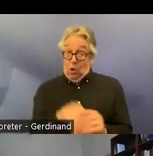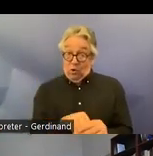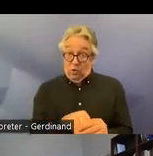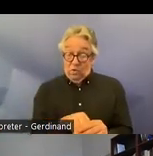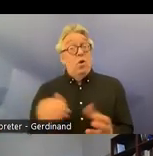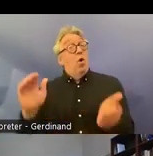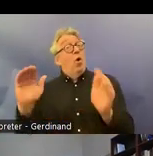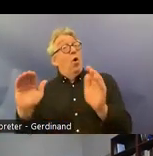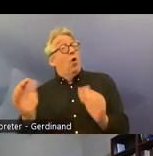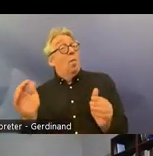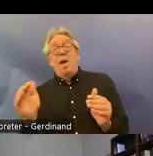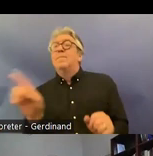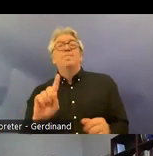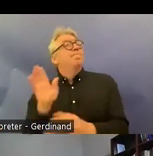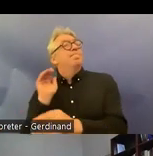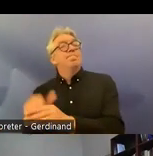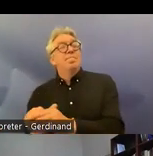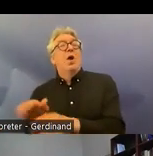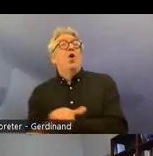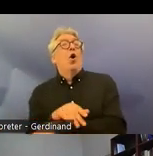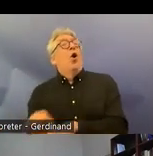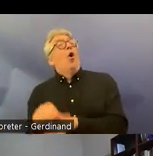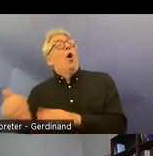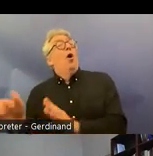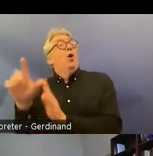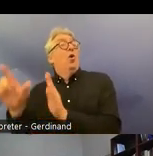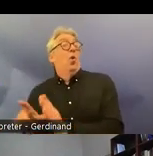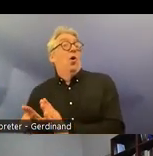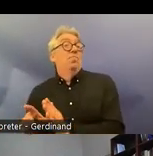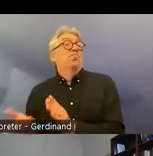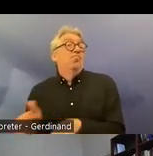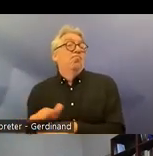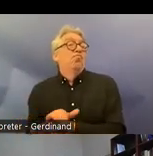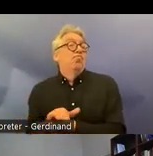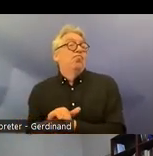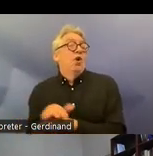being incorporated into another act typically the equality and